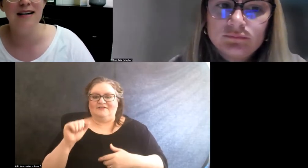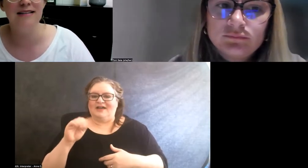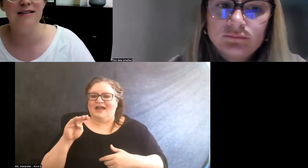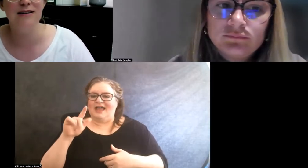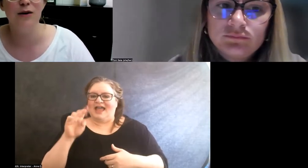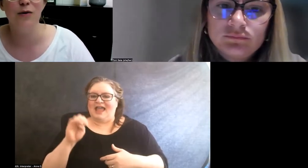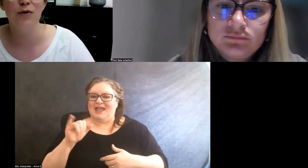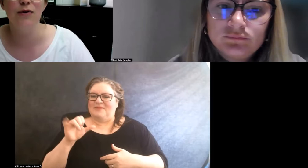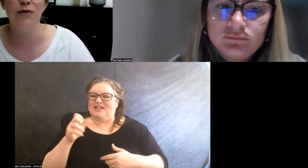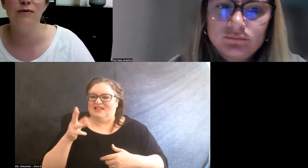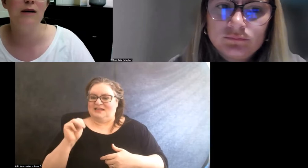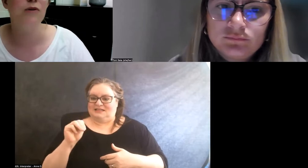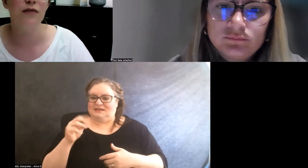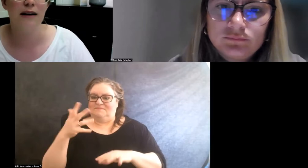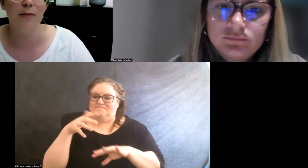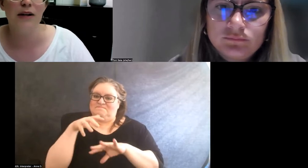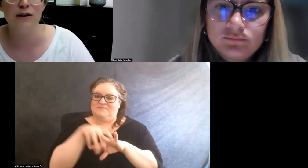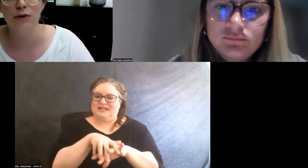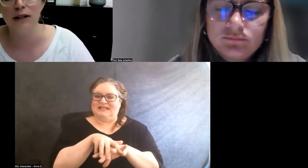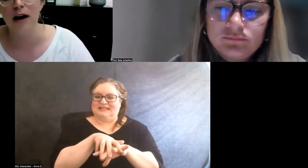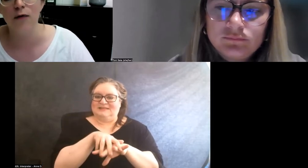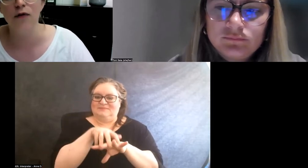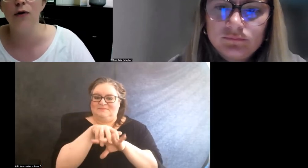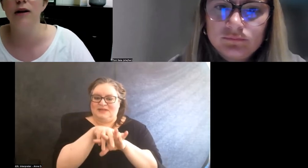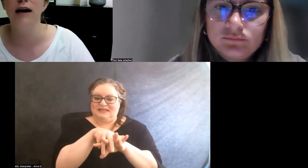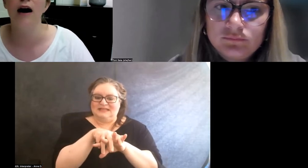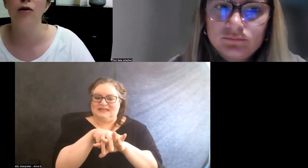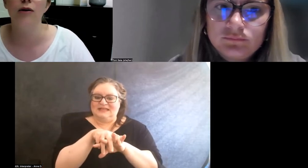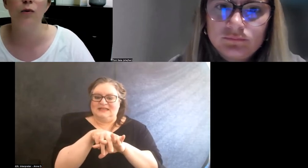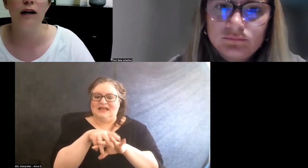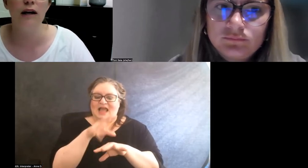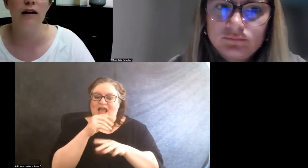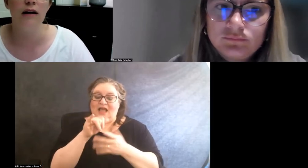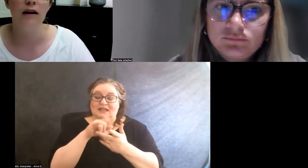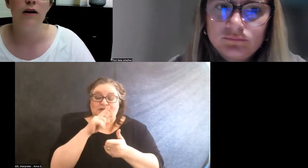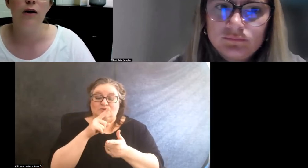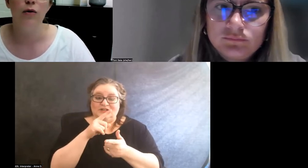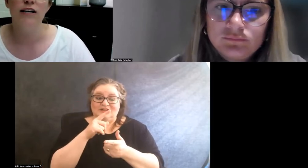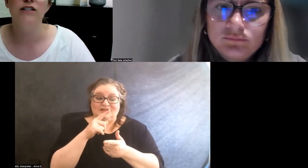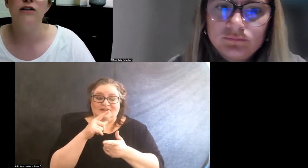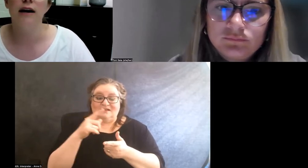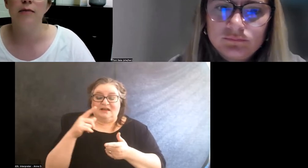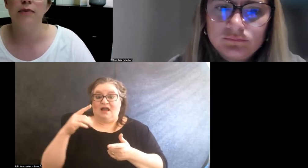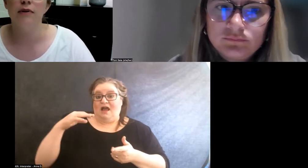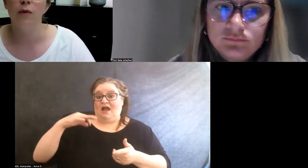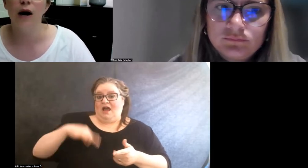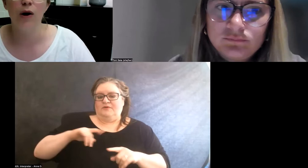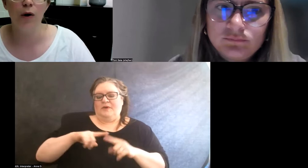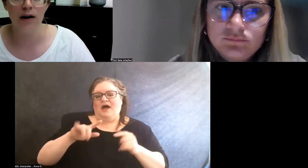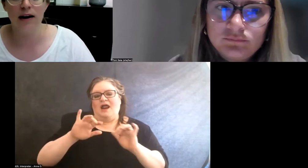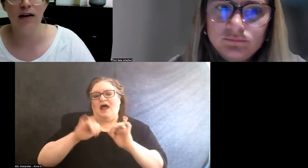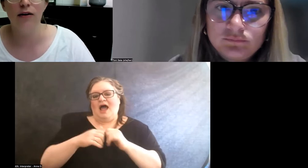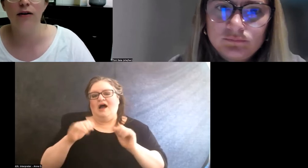And, you know, some of the templates are really helpful, but like, how can we reshape the way we work together